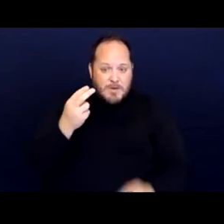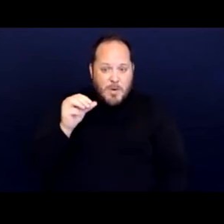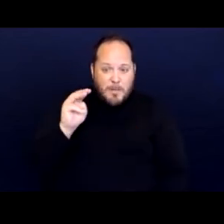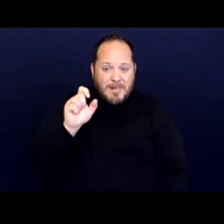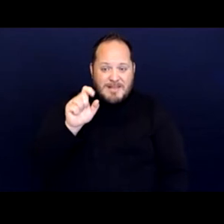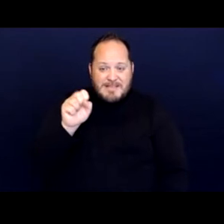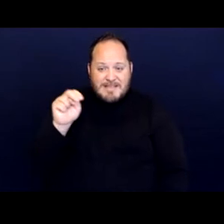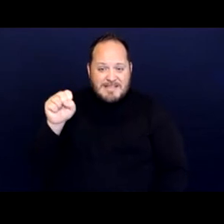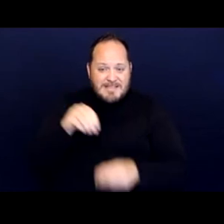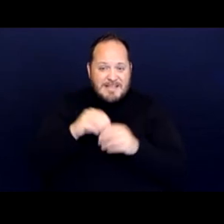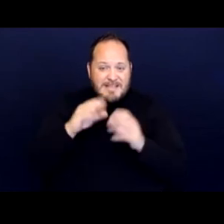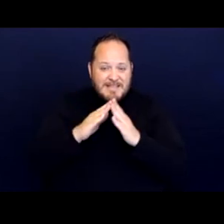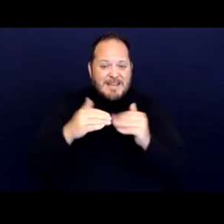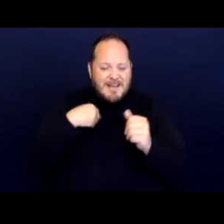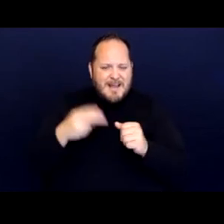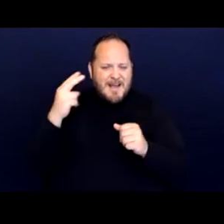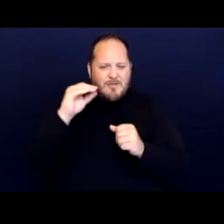had high rates of disability.